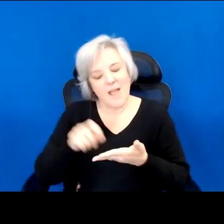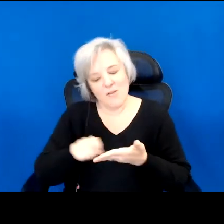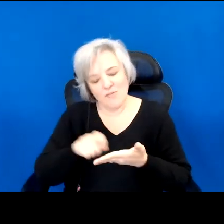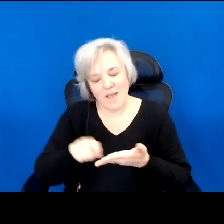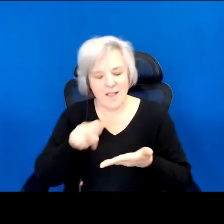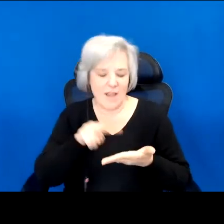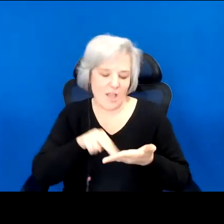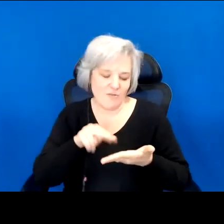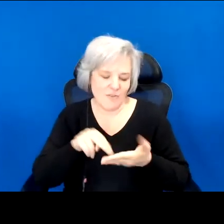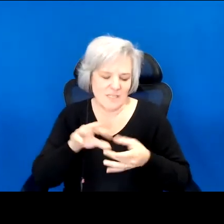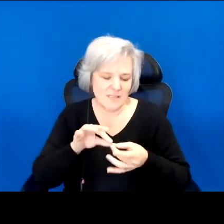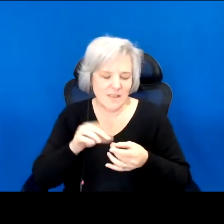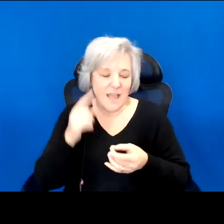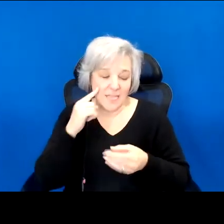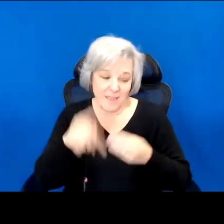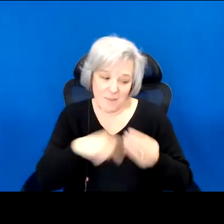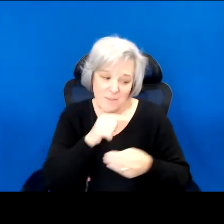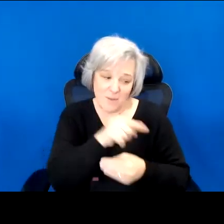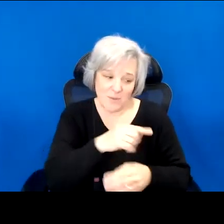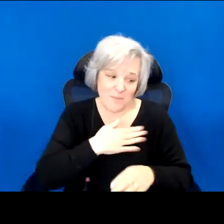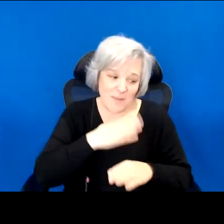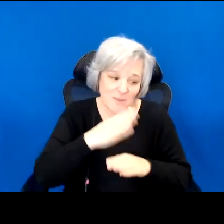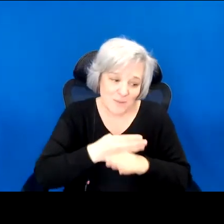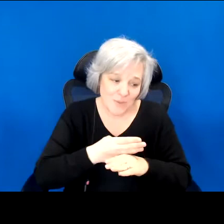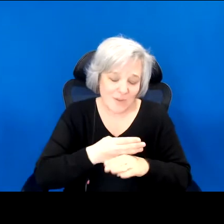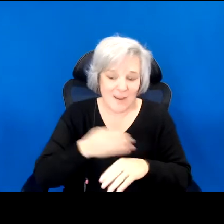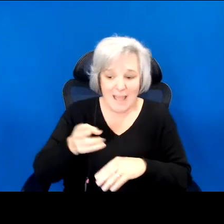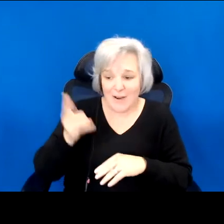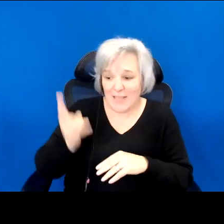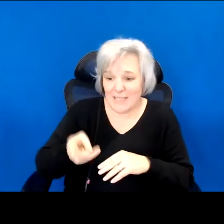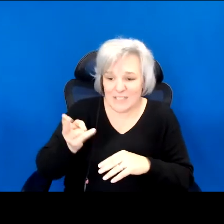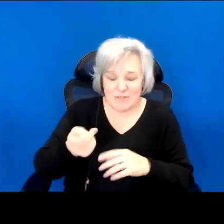Think of all we know about our history, and all that has been omitted.